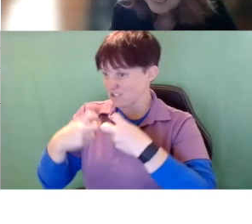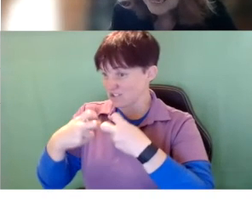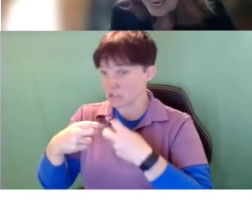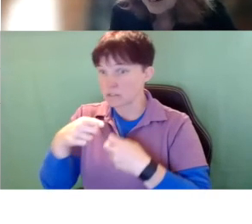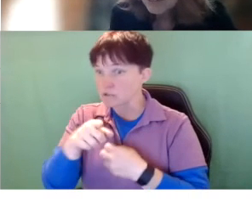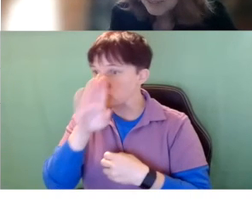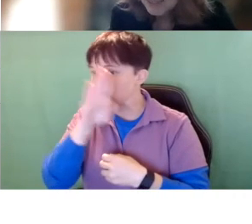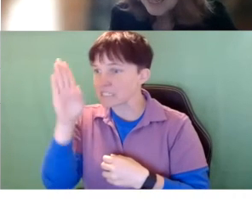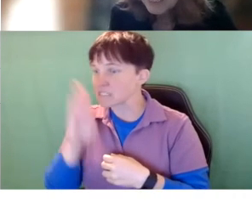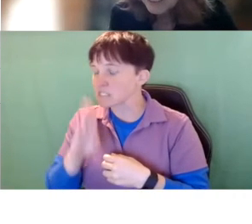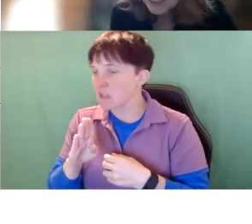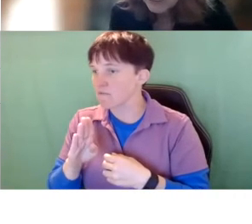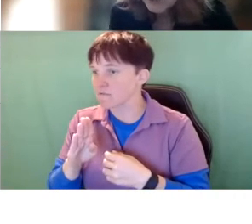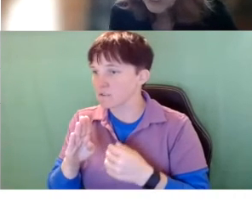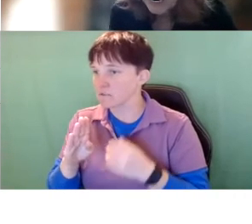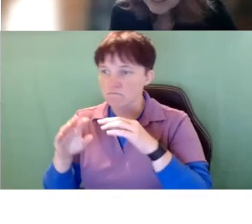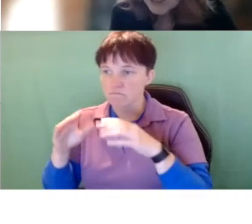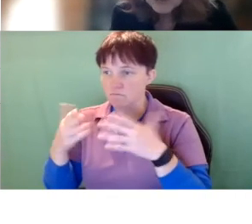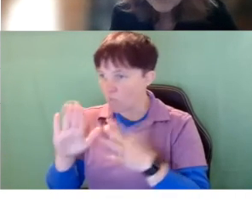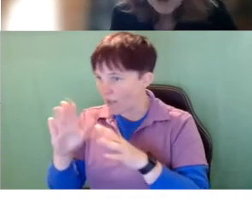to get it out. She you know her hands are involved.